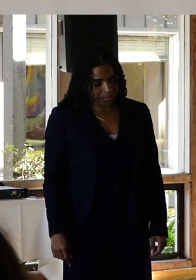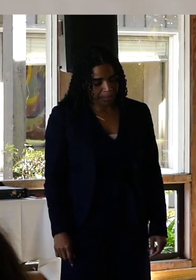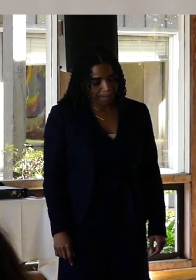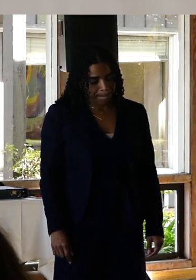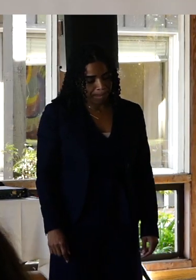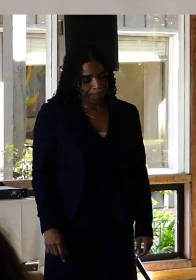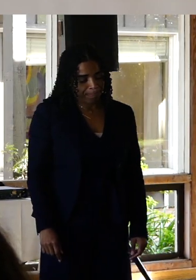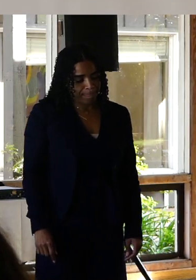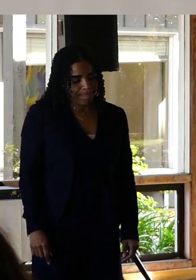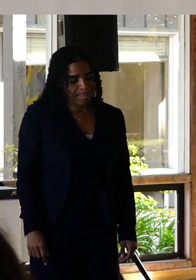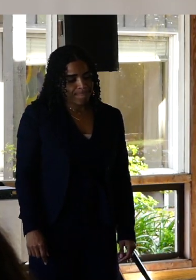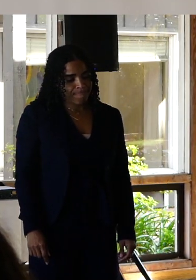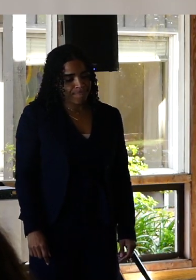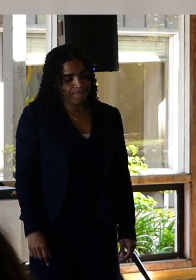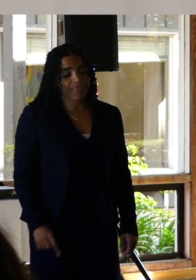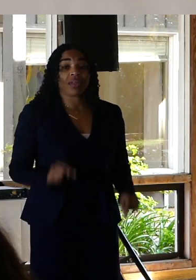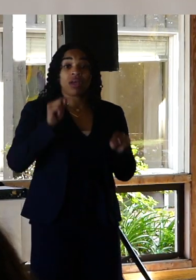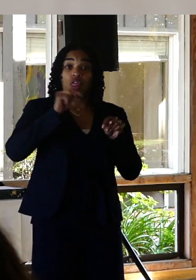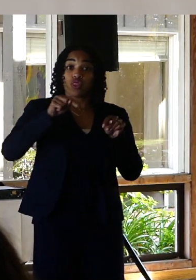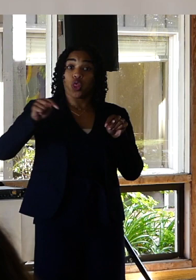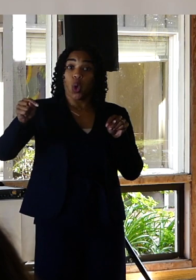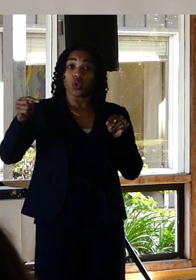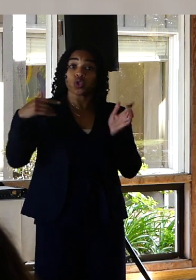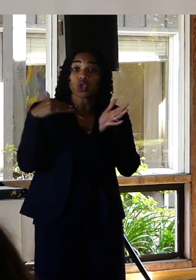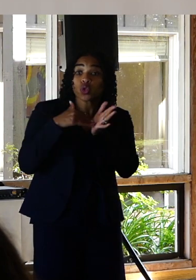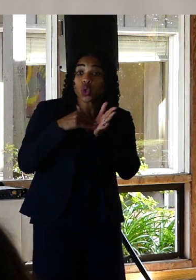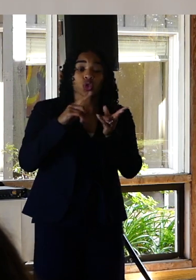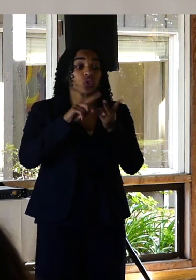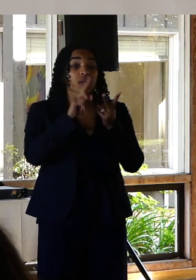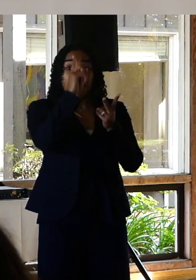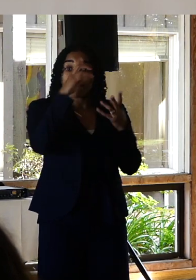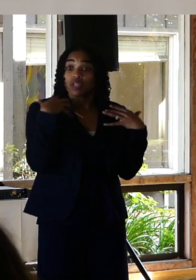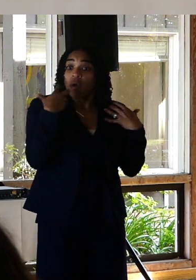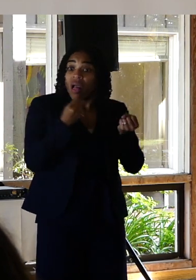into the idea that as service care providers as mental health advocates